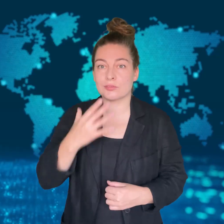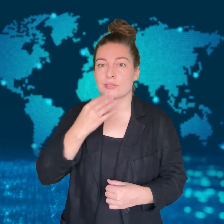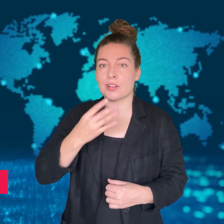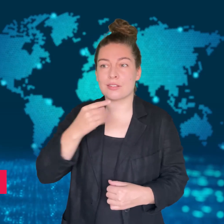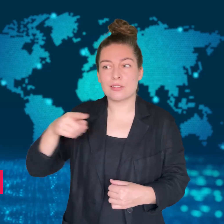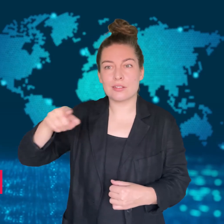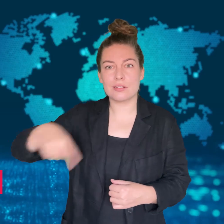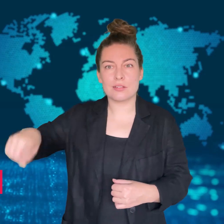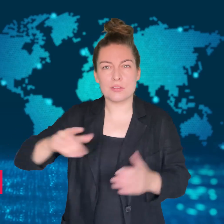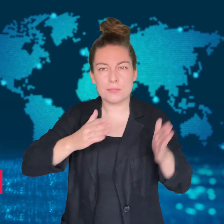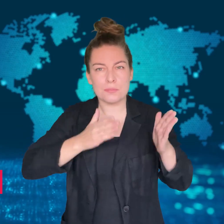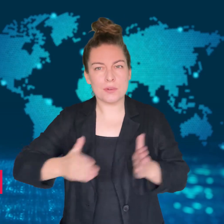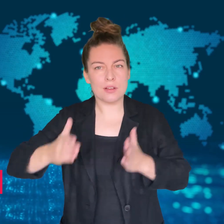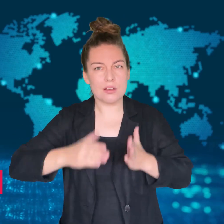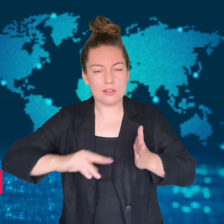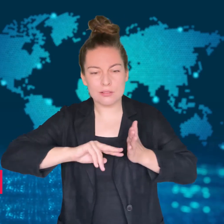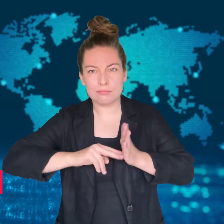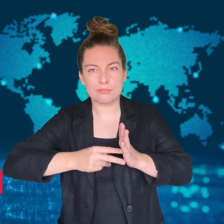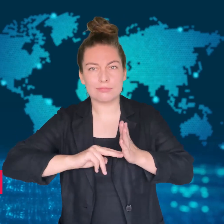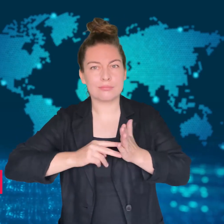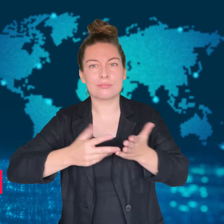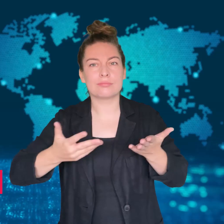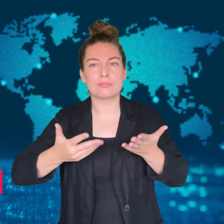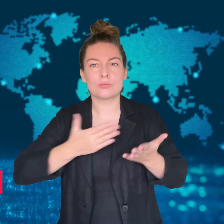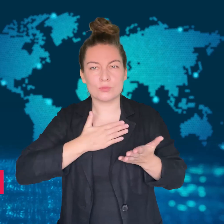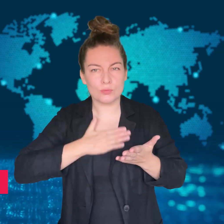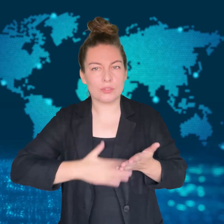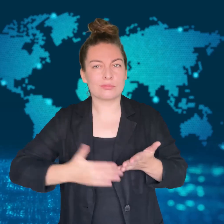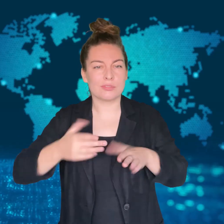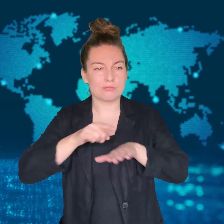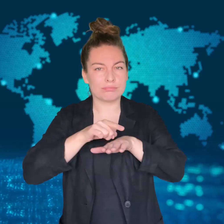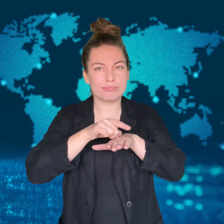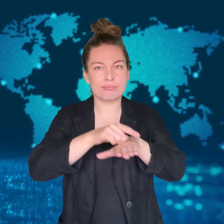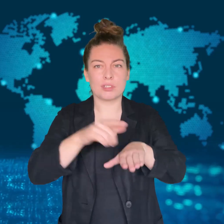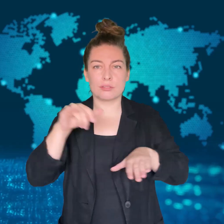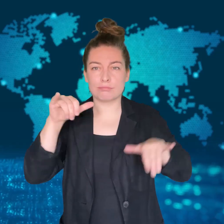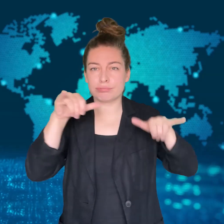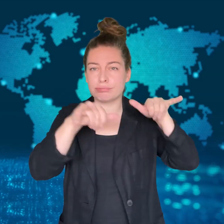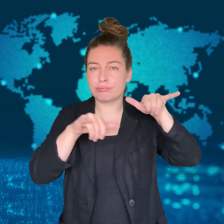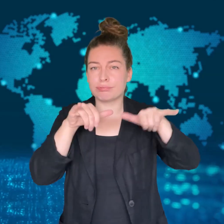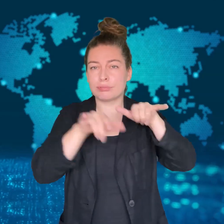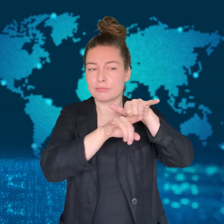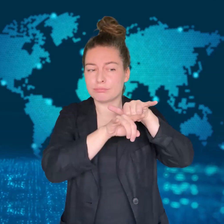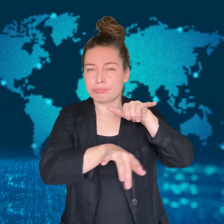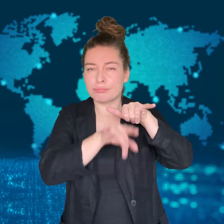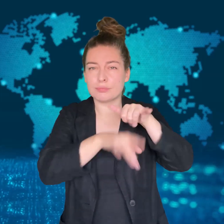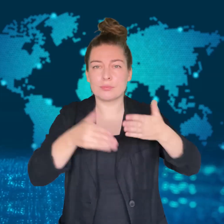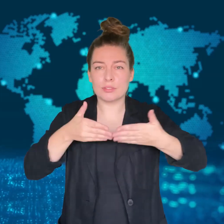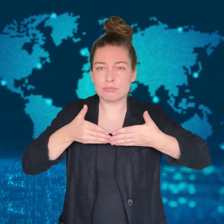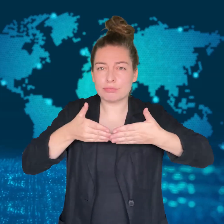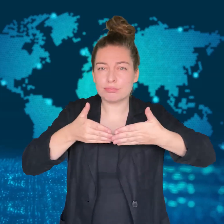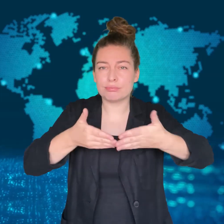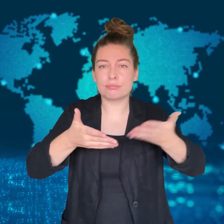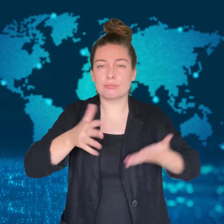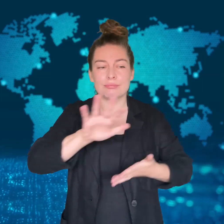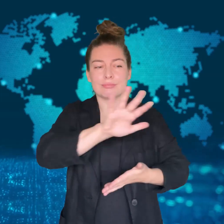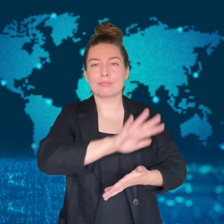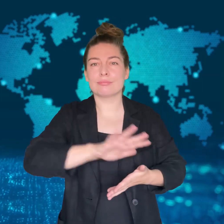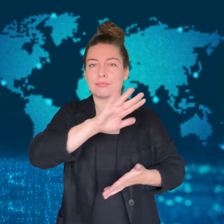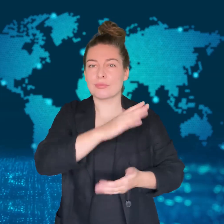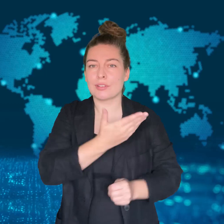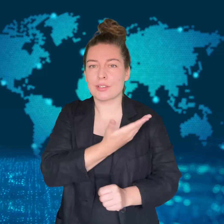[MONIKA]: Israel is preparing to attack Gaza by air, sea and land.